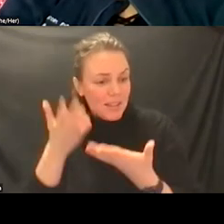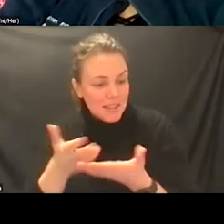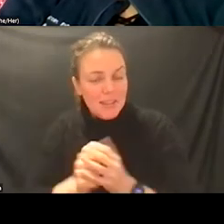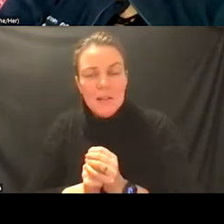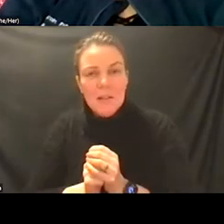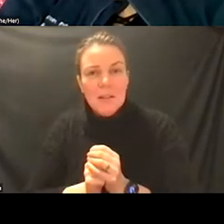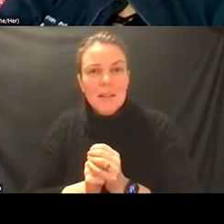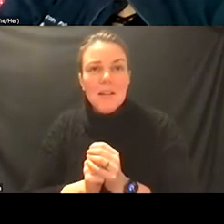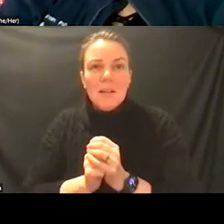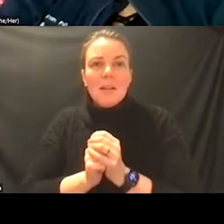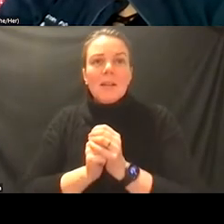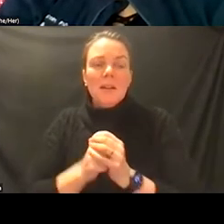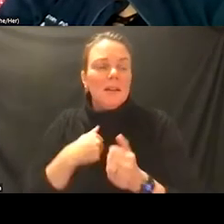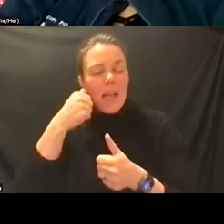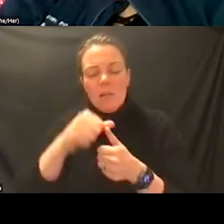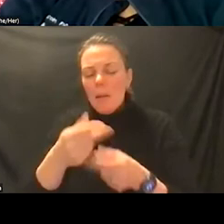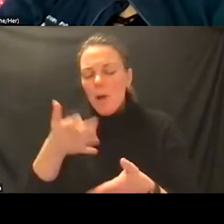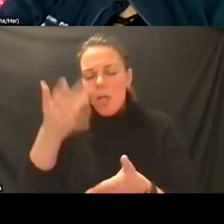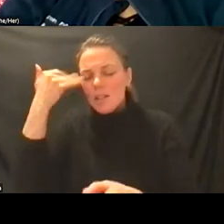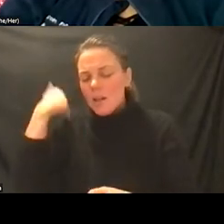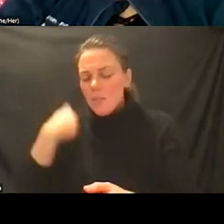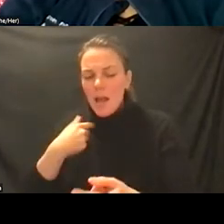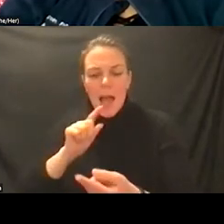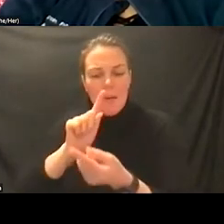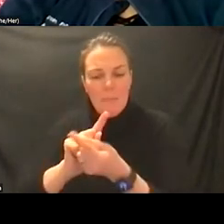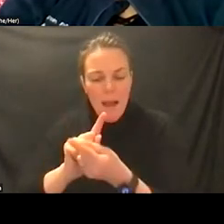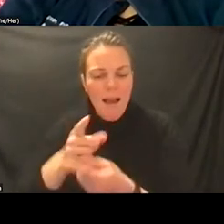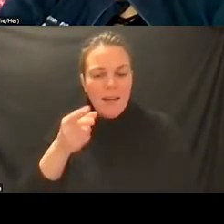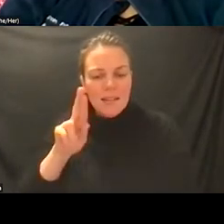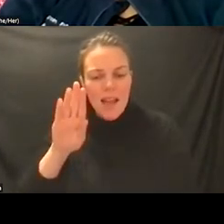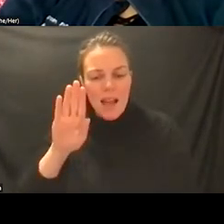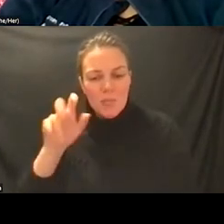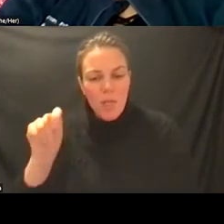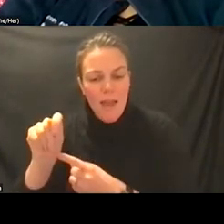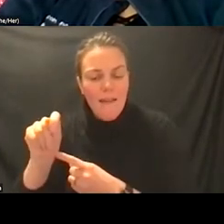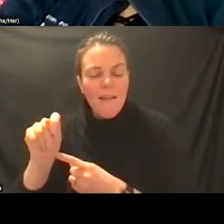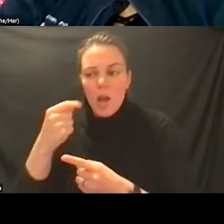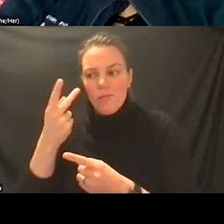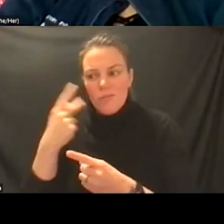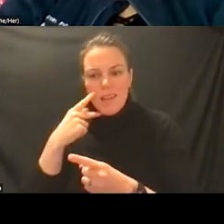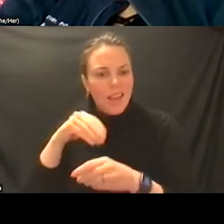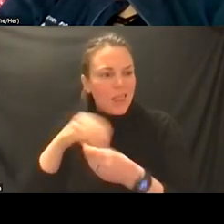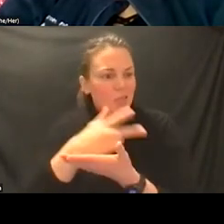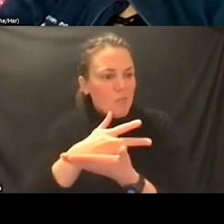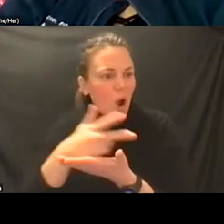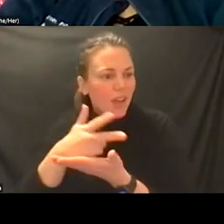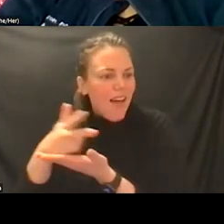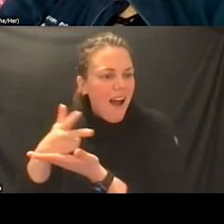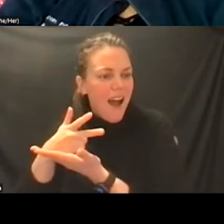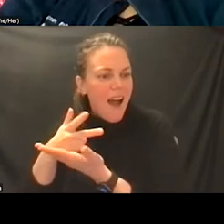back when i first met dr boulay and we were in the parking lot um just of strong ties seeing a